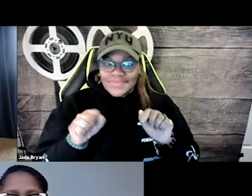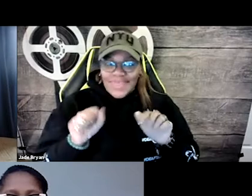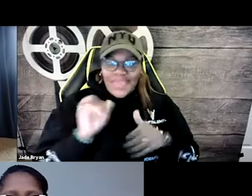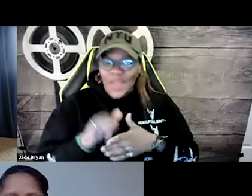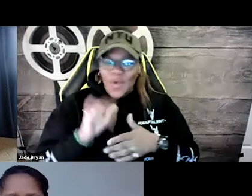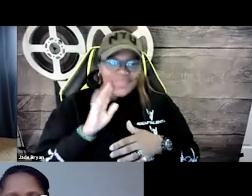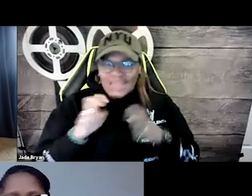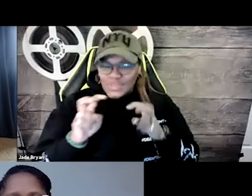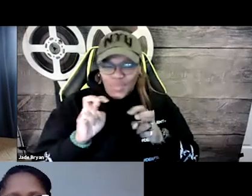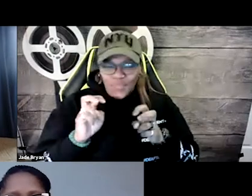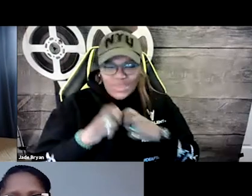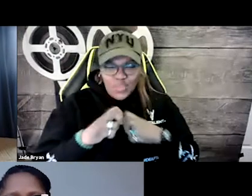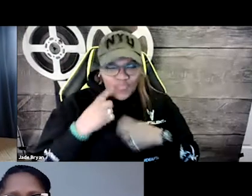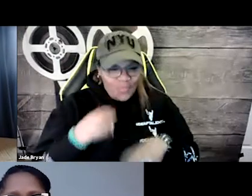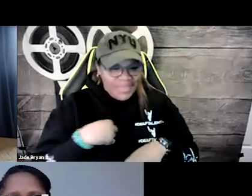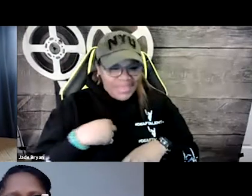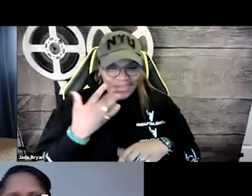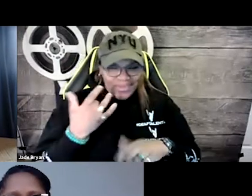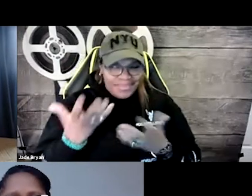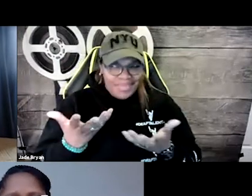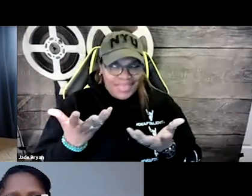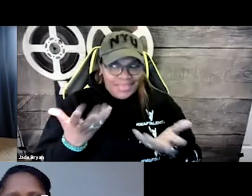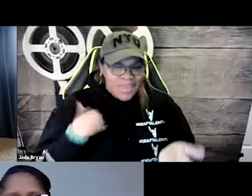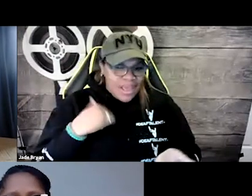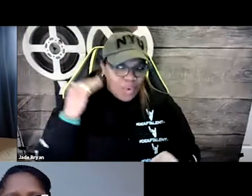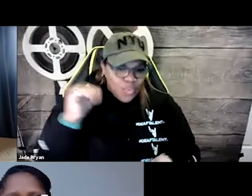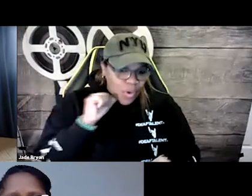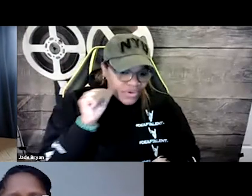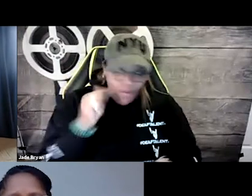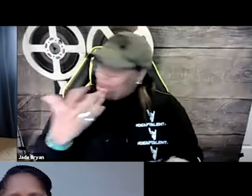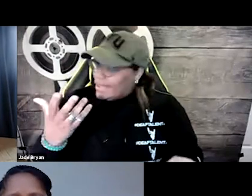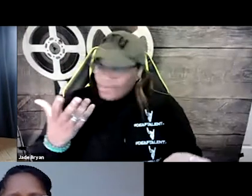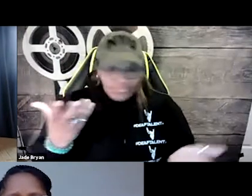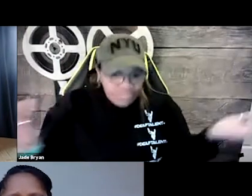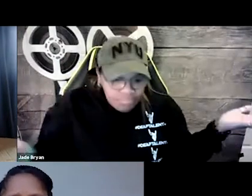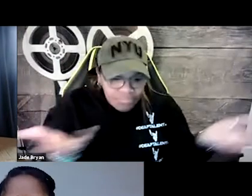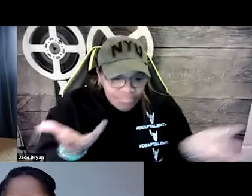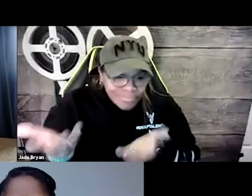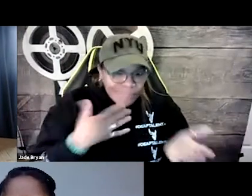Oh, yeah, that's a big issue for me. I hate that. Like I'm an adult here.